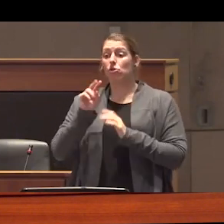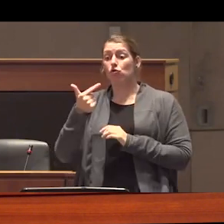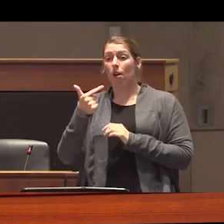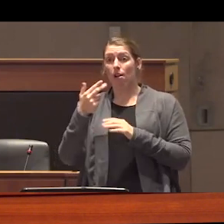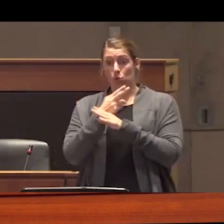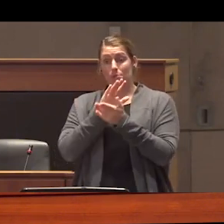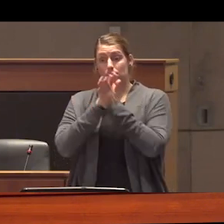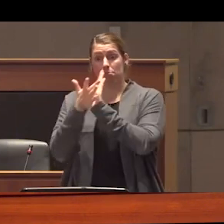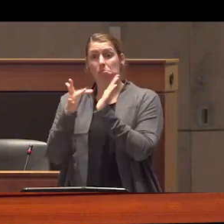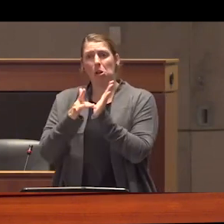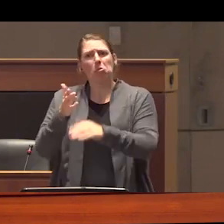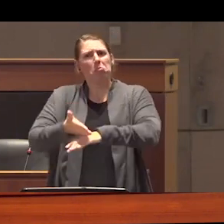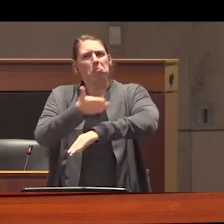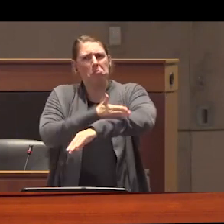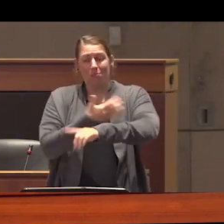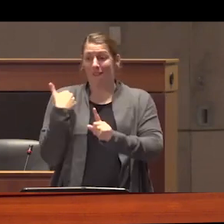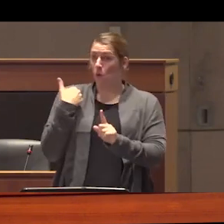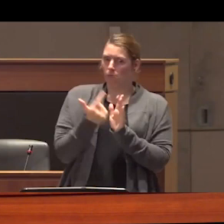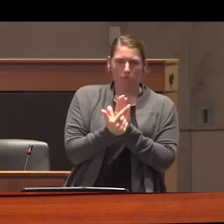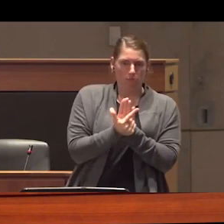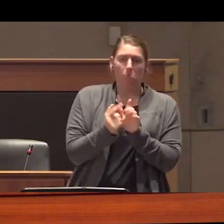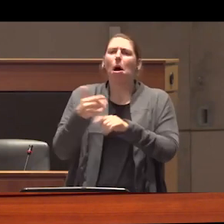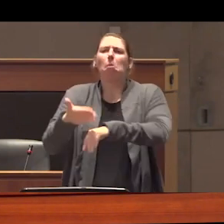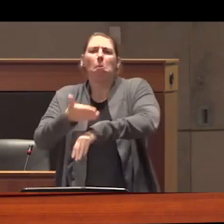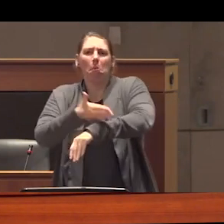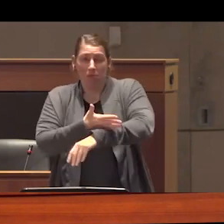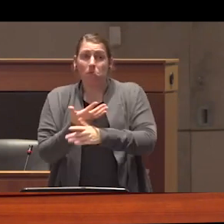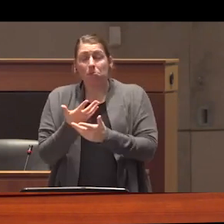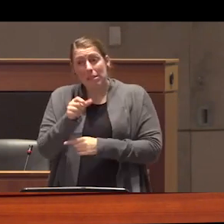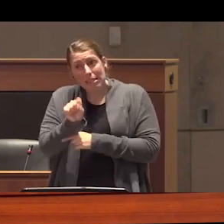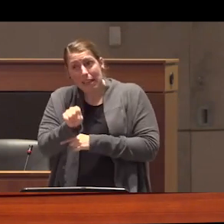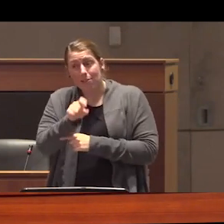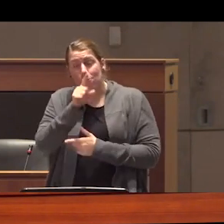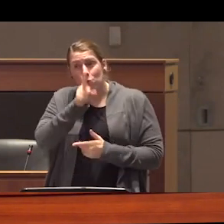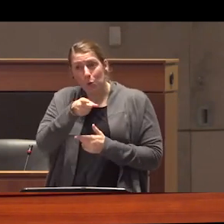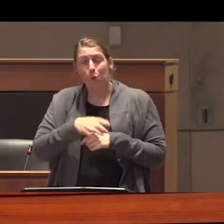improvement from Total criminalization and in some ways this is true but we haven't actually